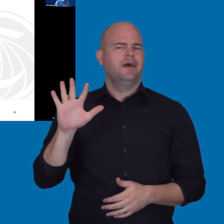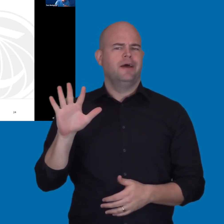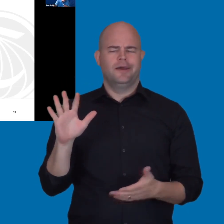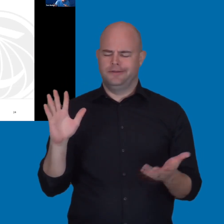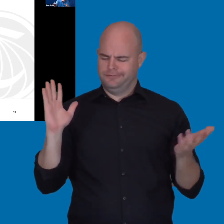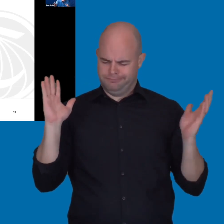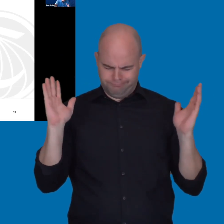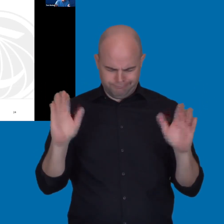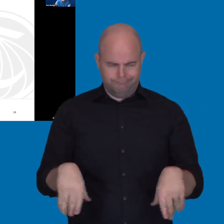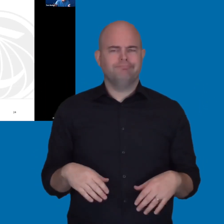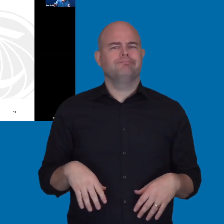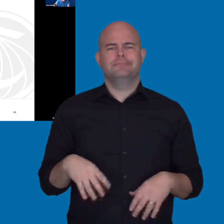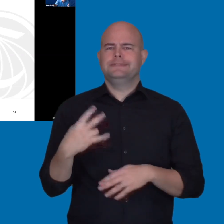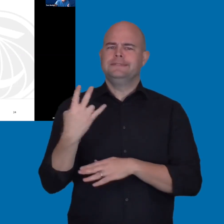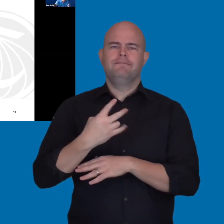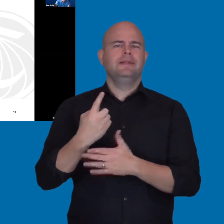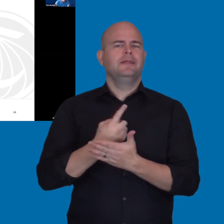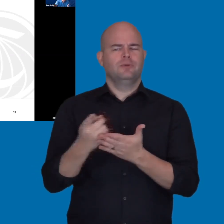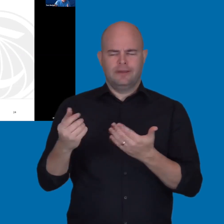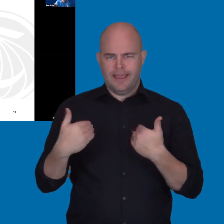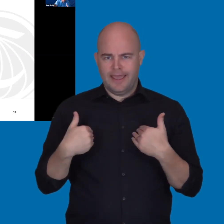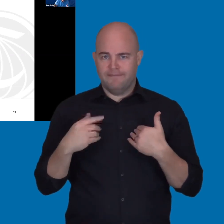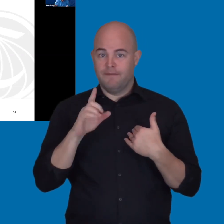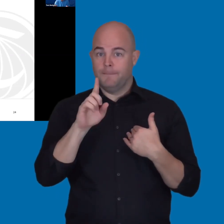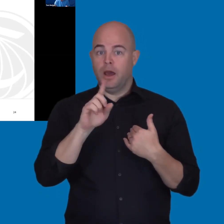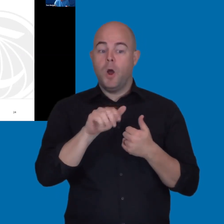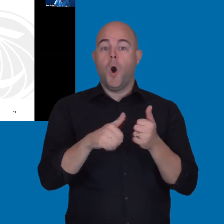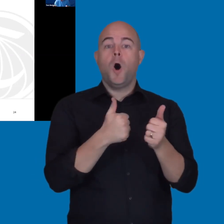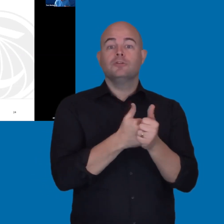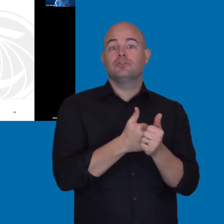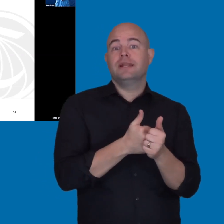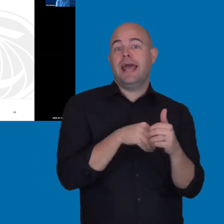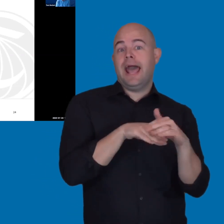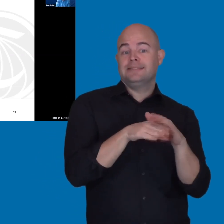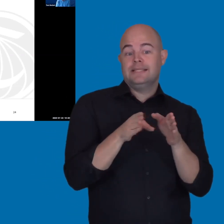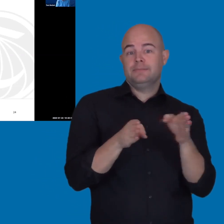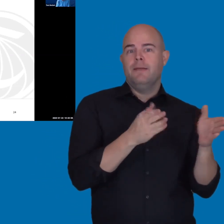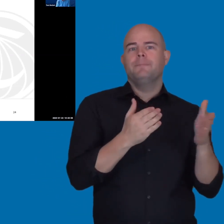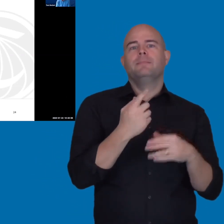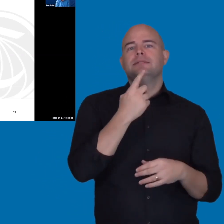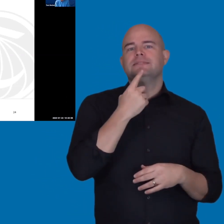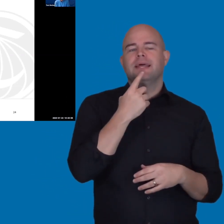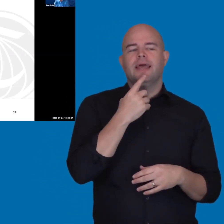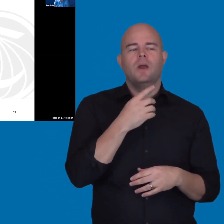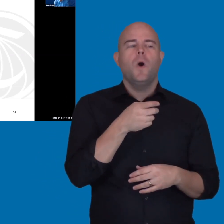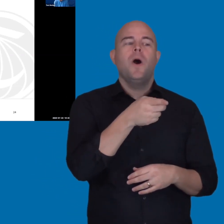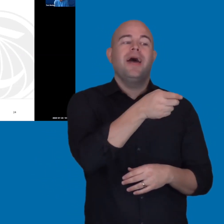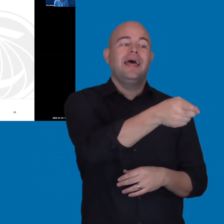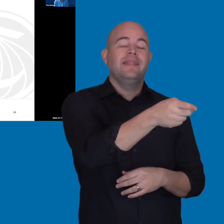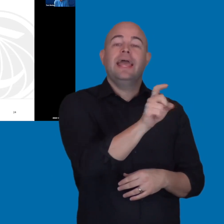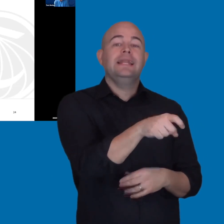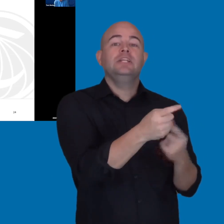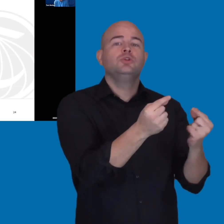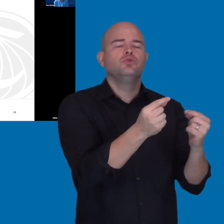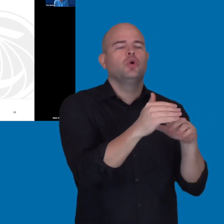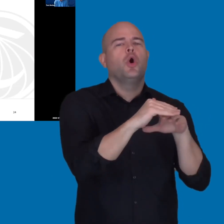But, for example, an alternate access plan might say, well, the individual needs to go to this office at the college